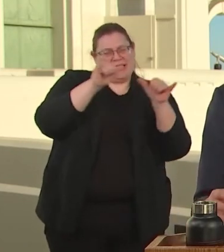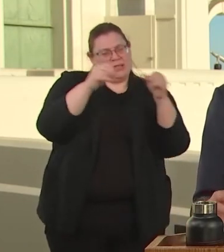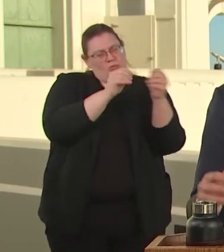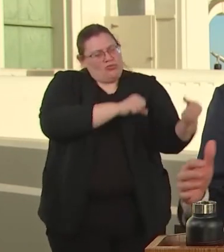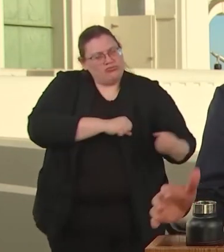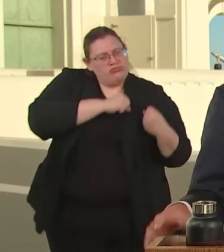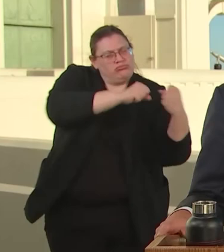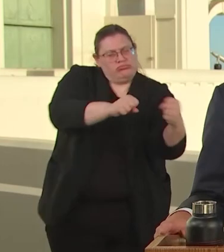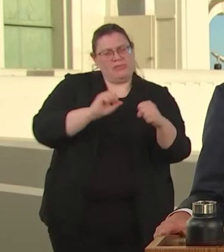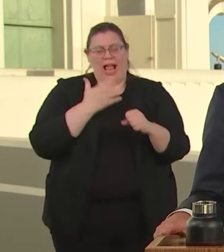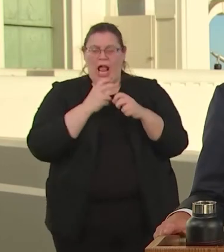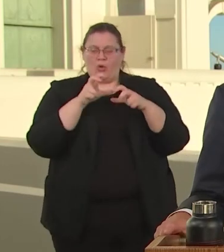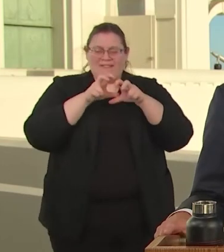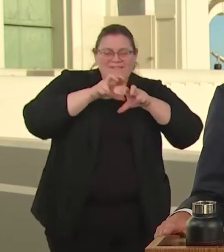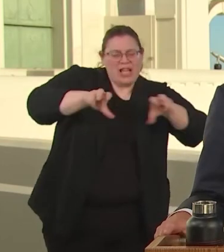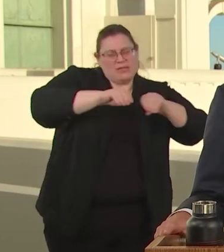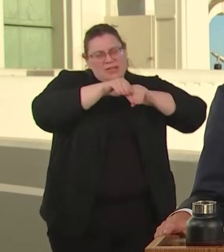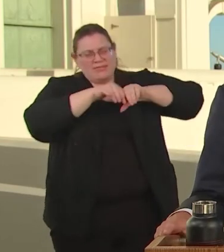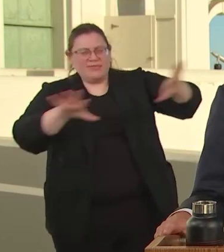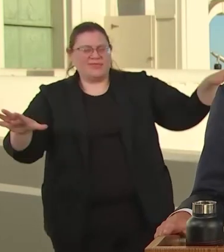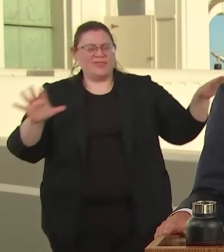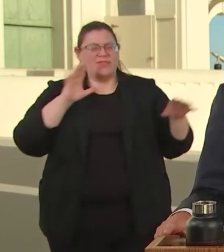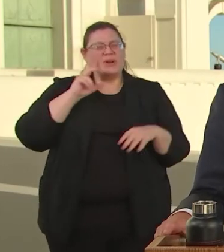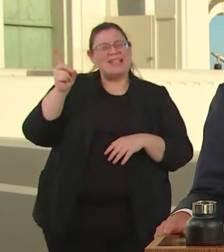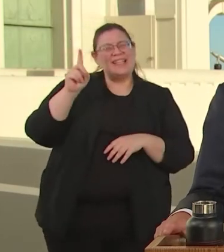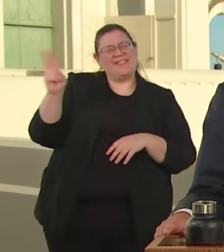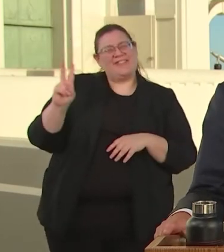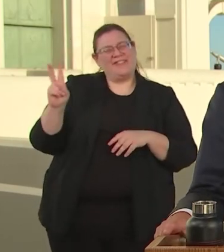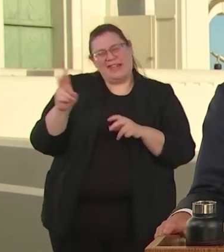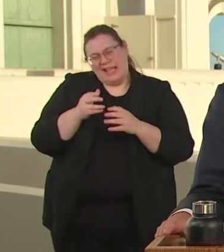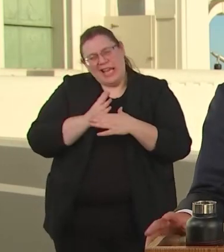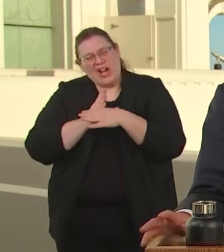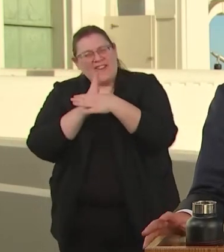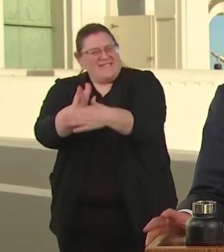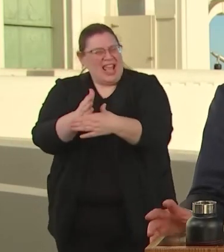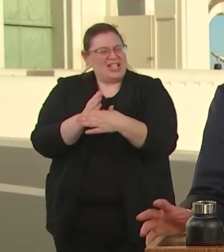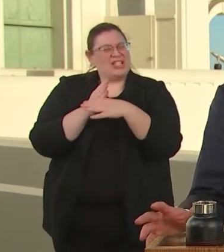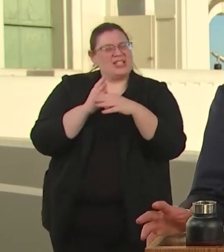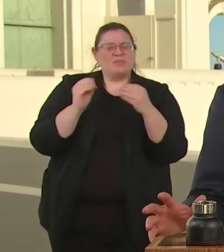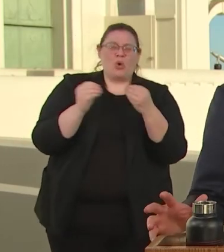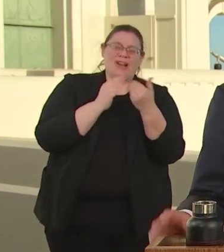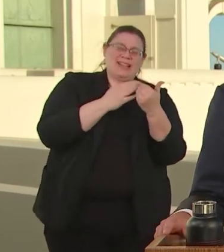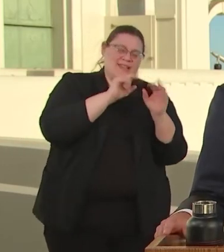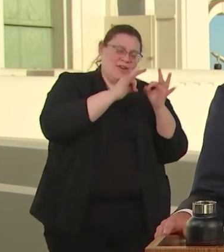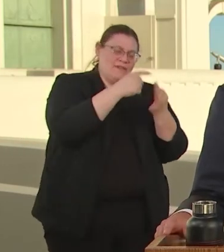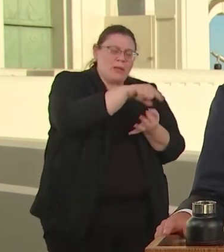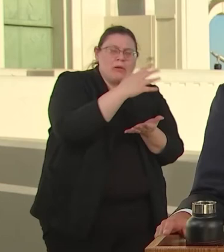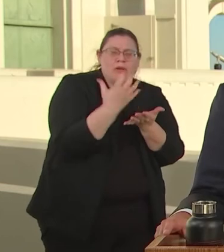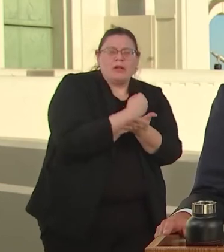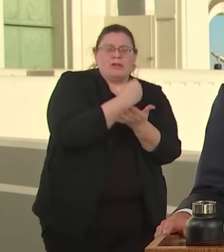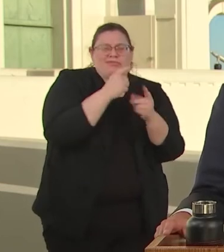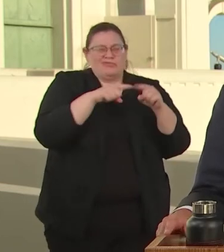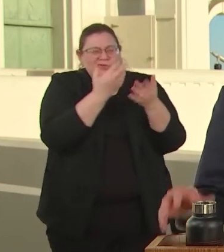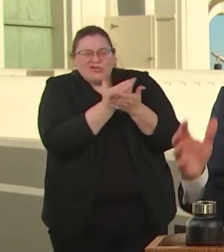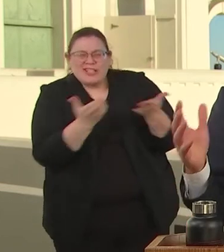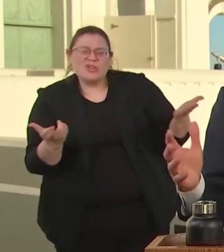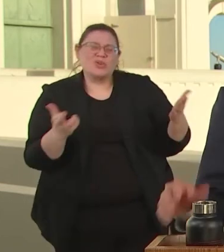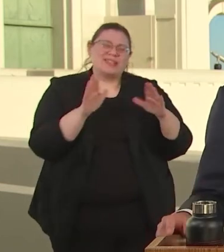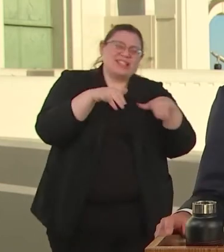STRENGTHEN THE SYSTEM AND FOR FAMILIES AND ALLOW THEM TO ACCESS SERVICE THAT'S THEY NEED